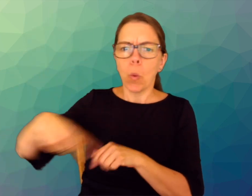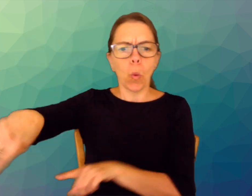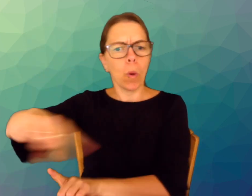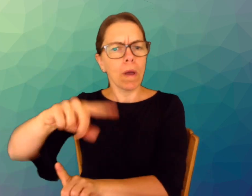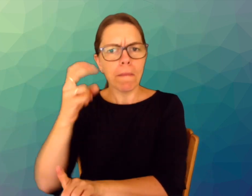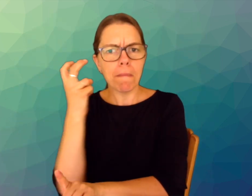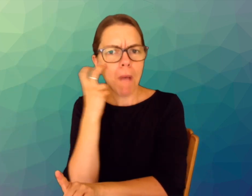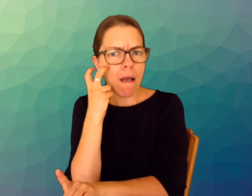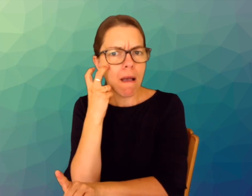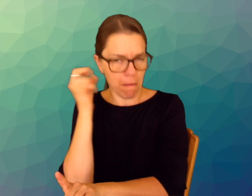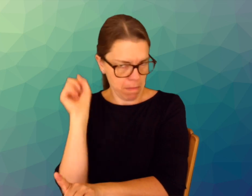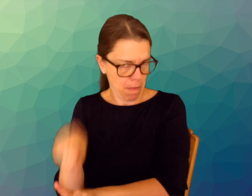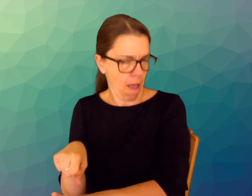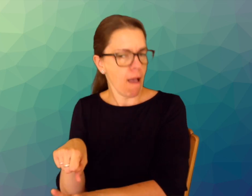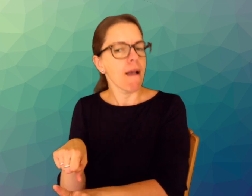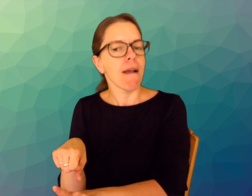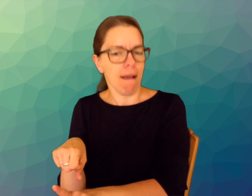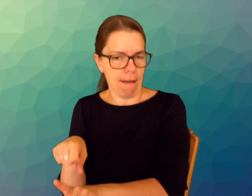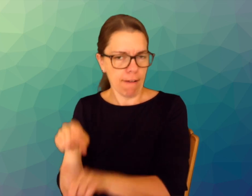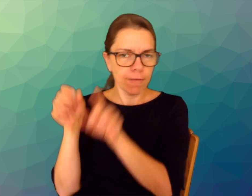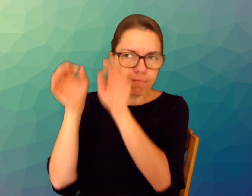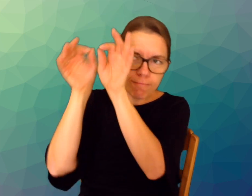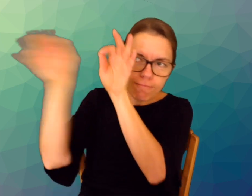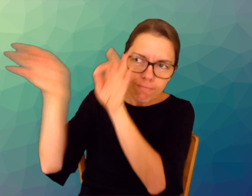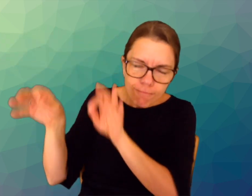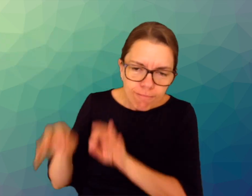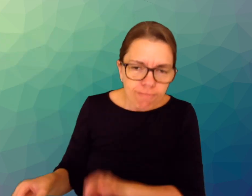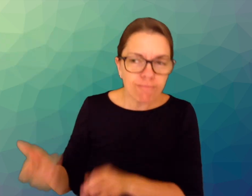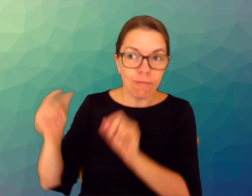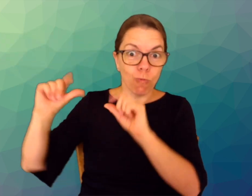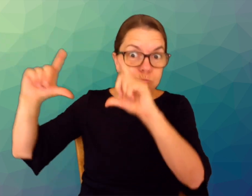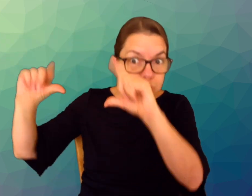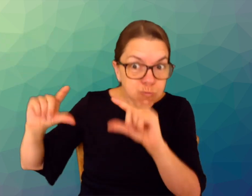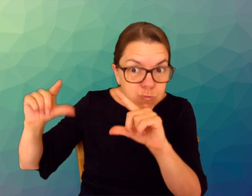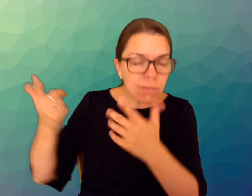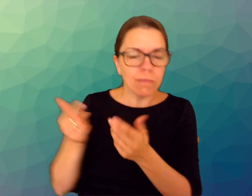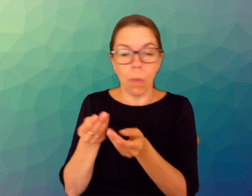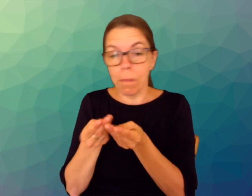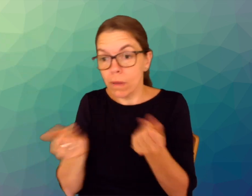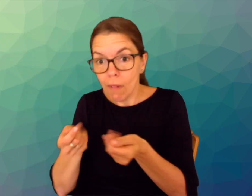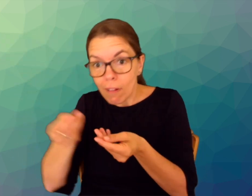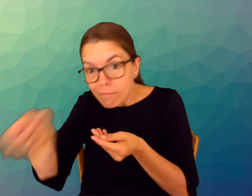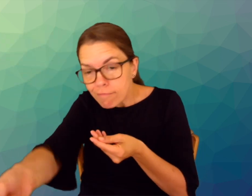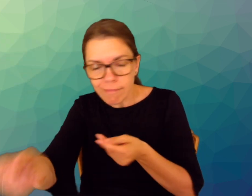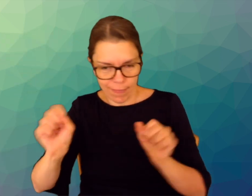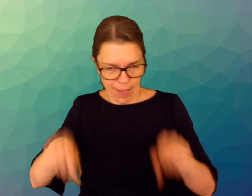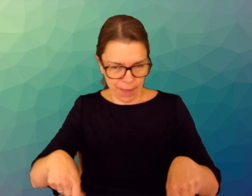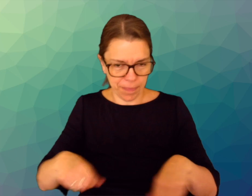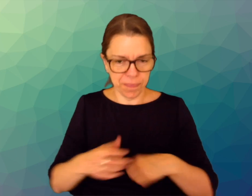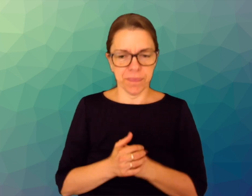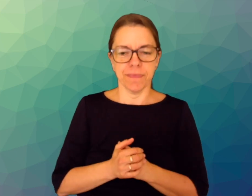This event is also accessible for blind people with large font size on screen and handouts.